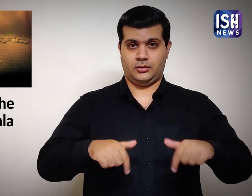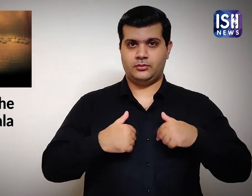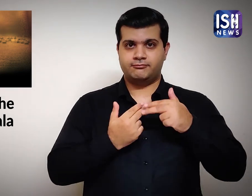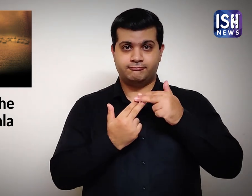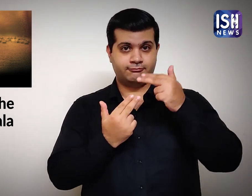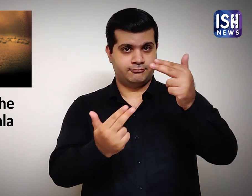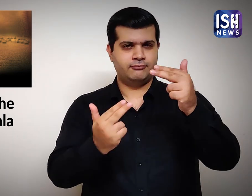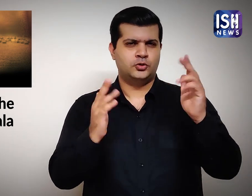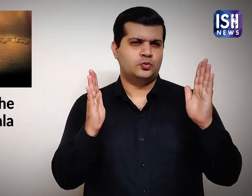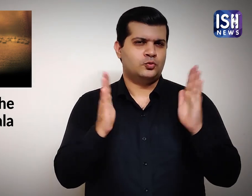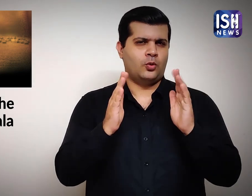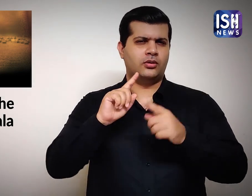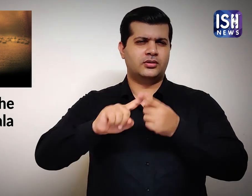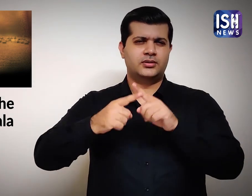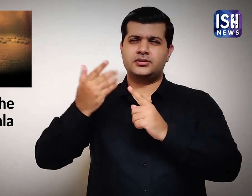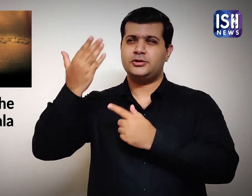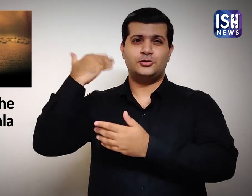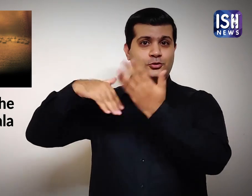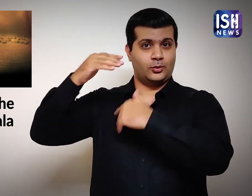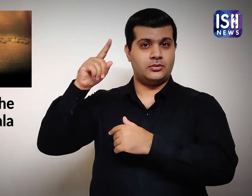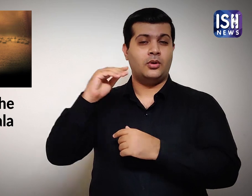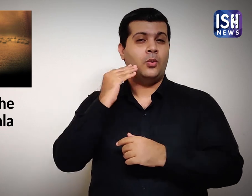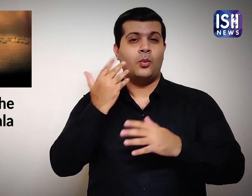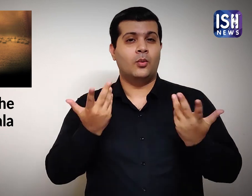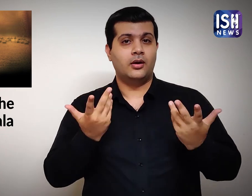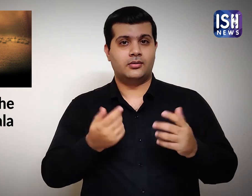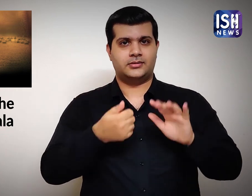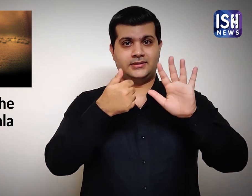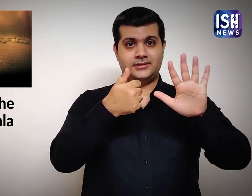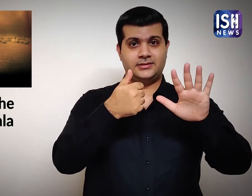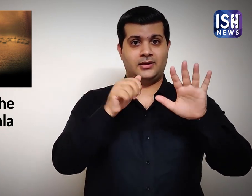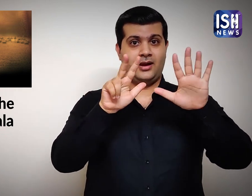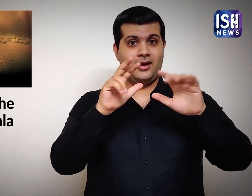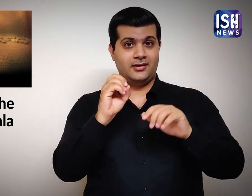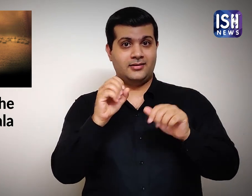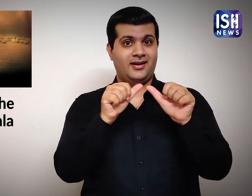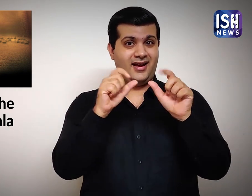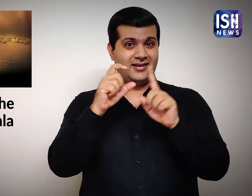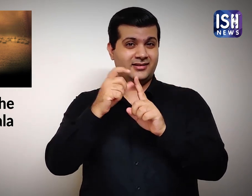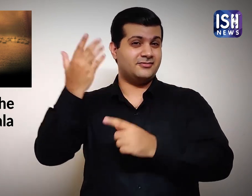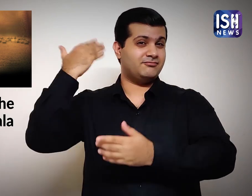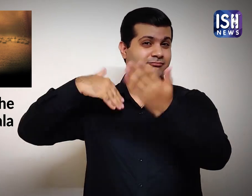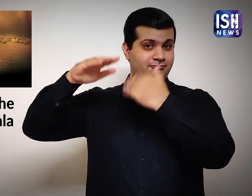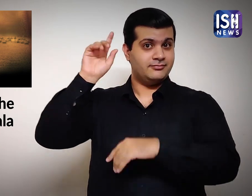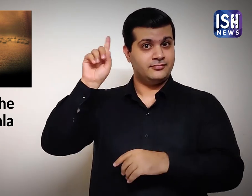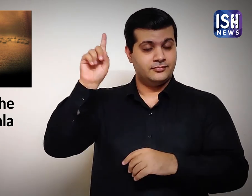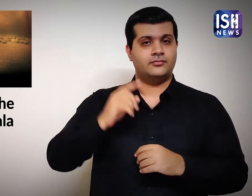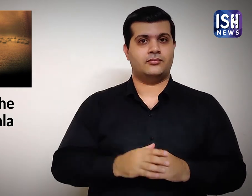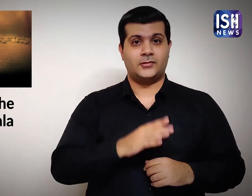Now, I am telling you the summary of the history. In 680 AD,